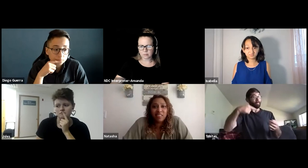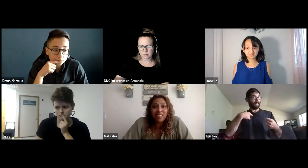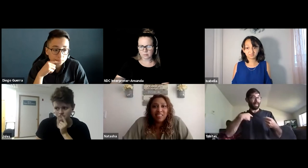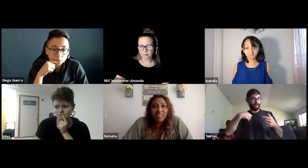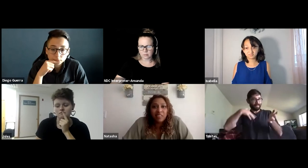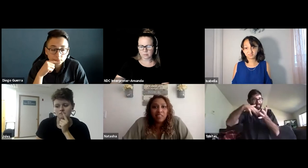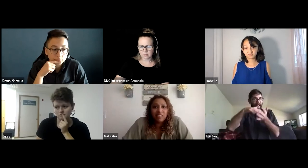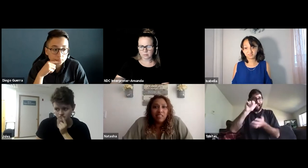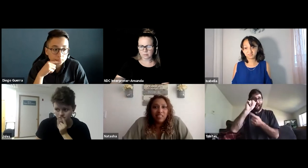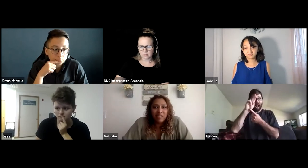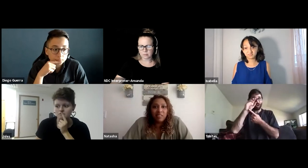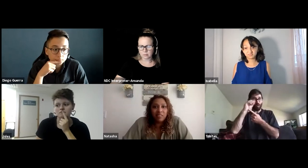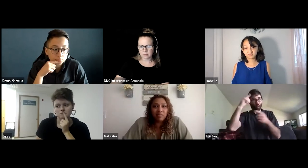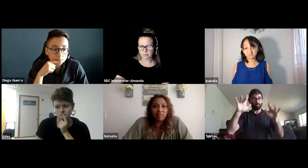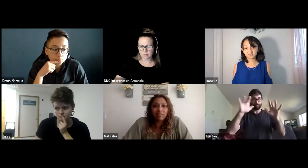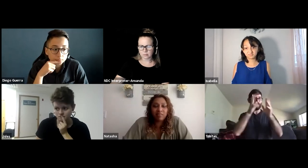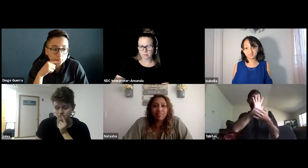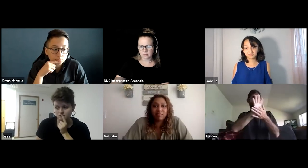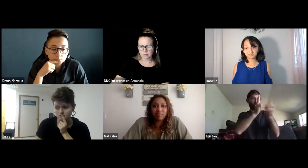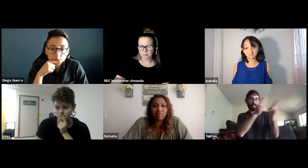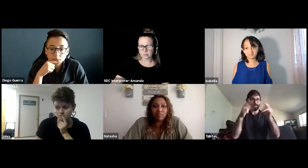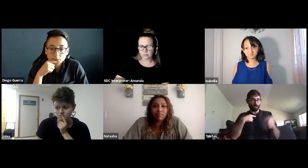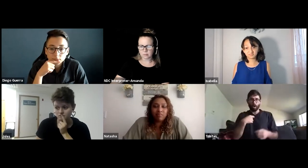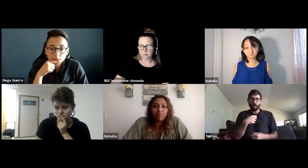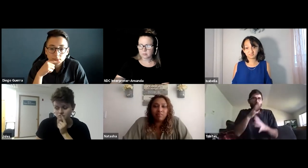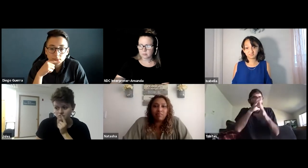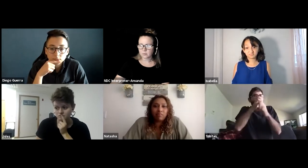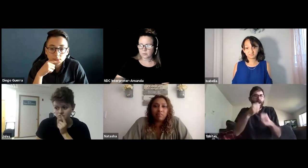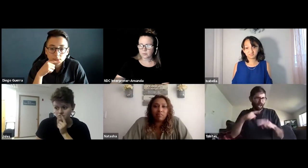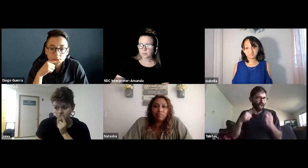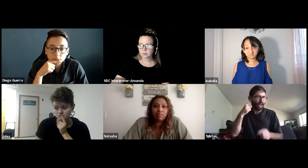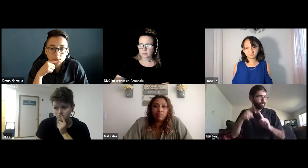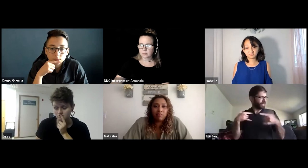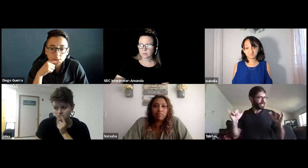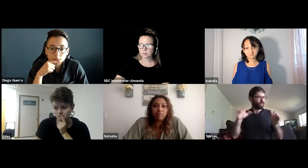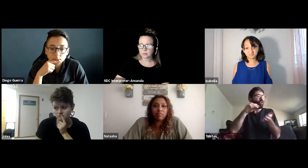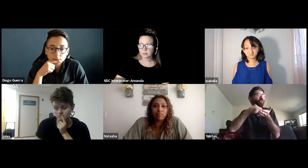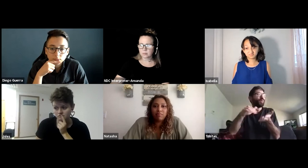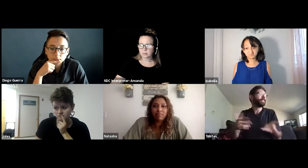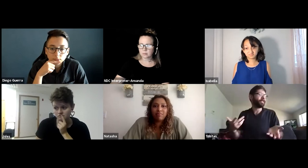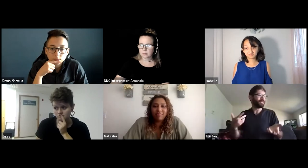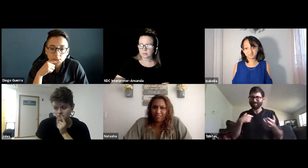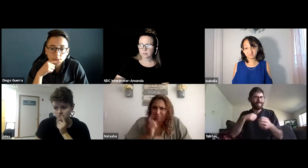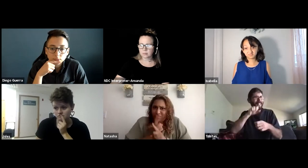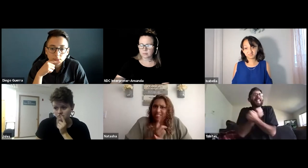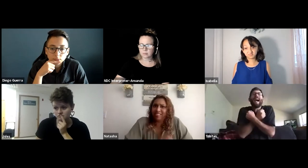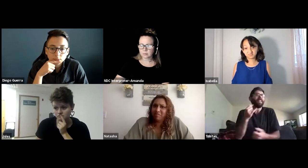Let's show them our intelligence that we have. This is Tristan, I've been studying audio I'm very fascinated by it.